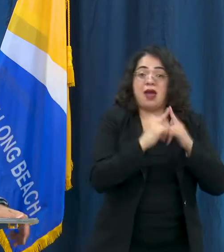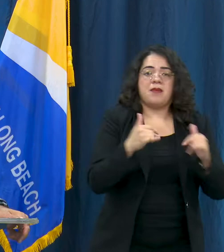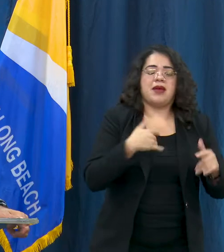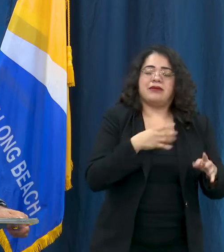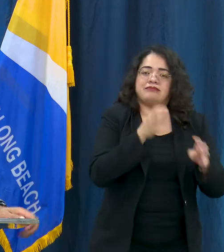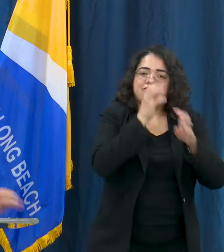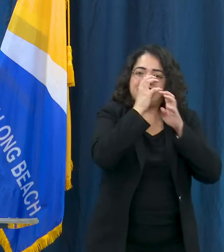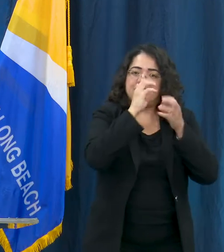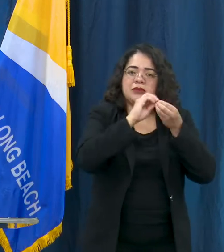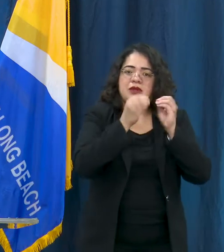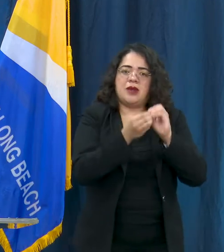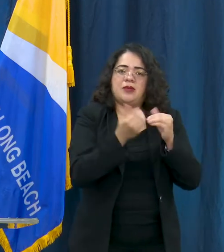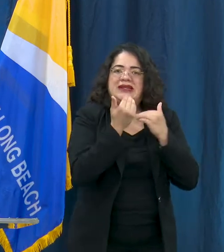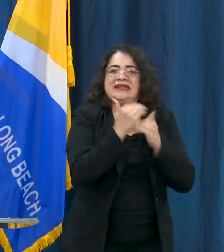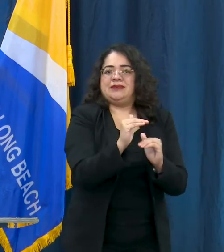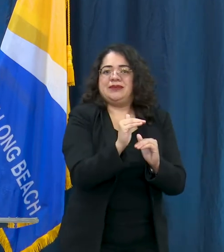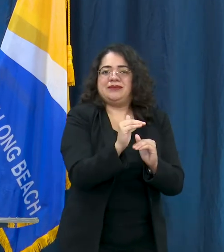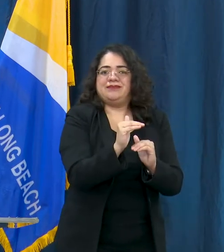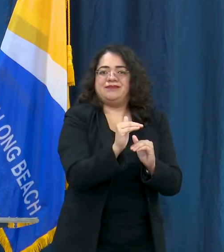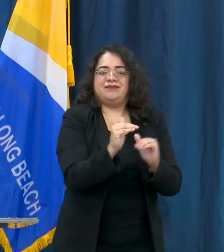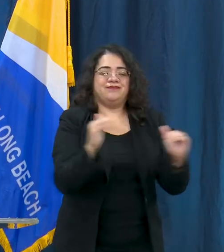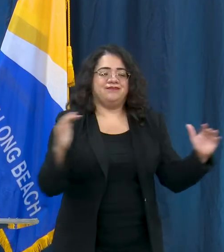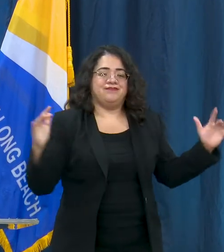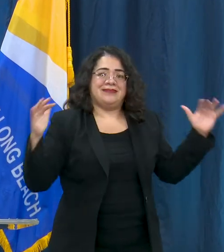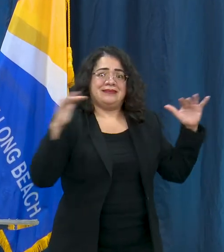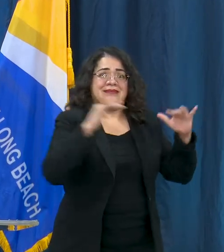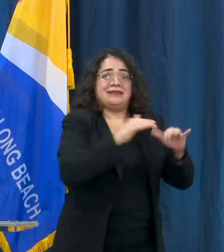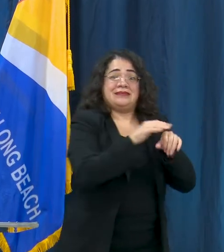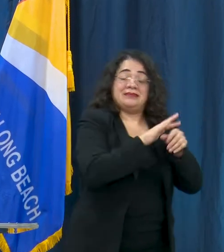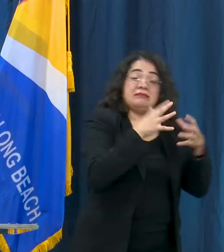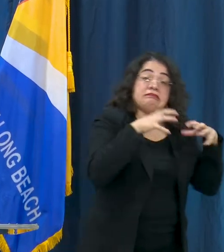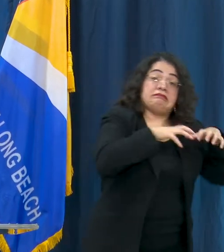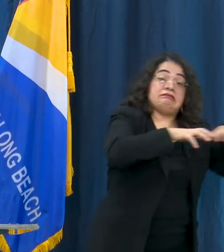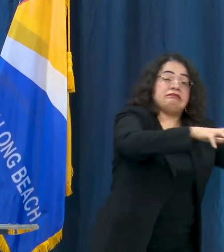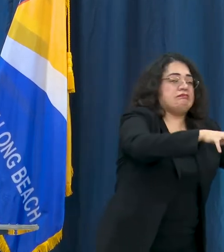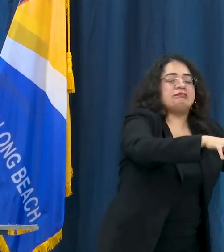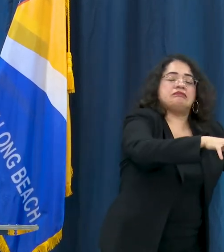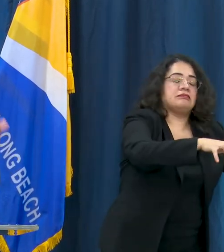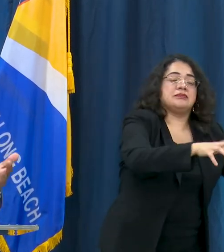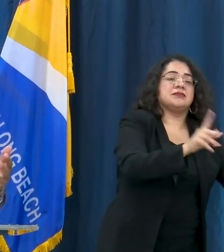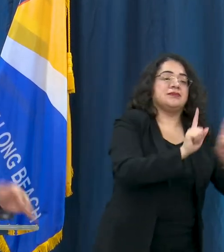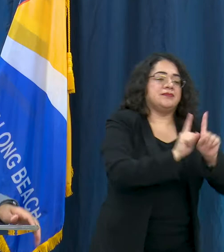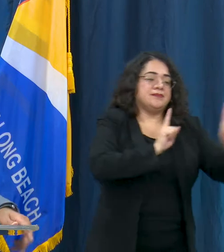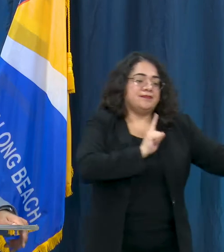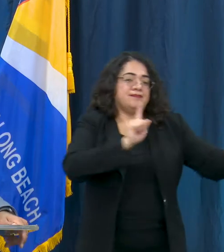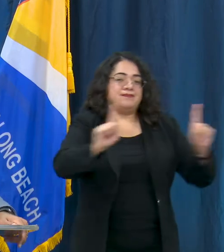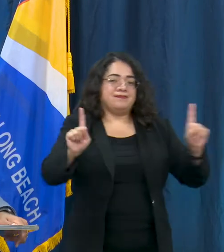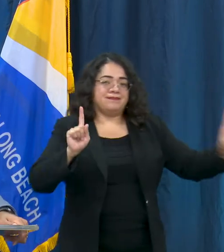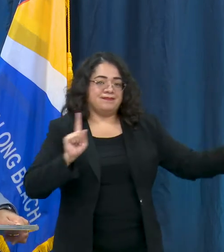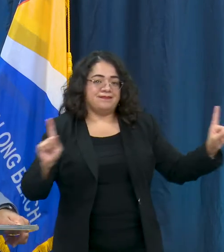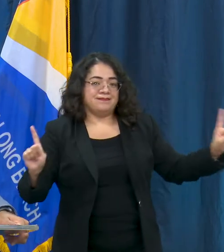participate. They'll have physical distancing requirements, there'll be sanitation measures put in place, and